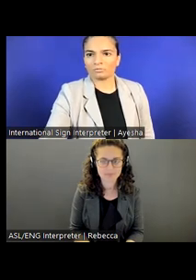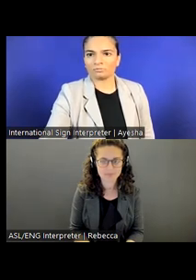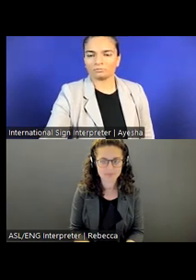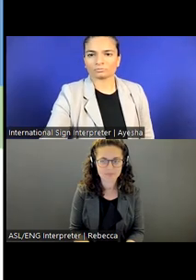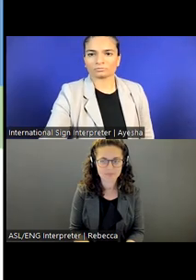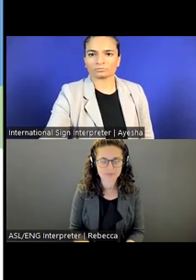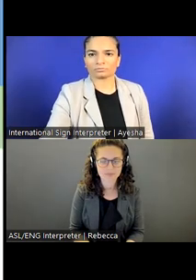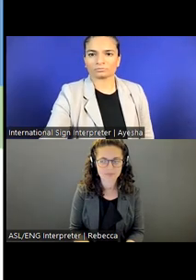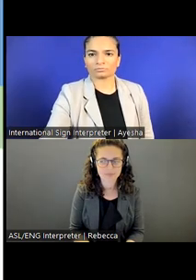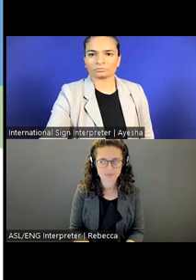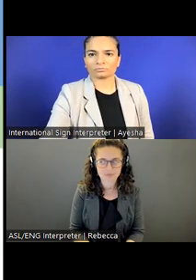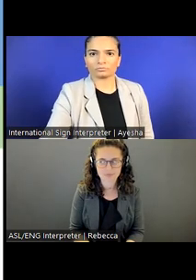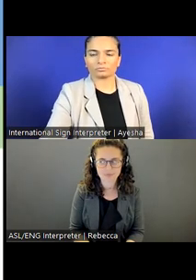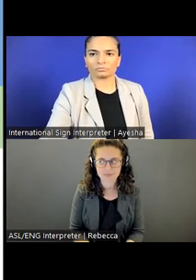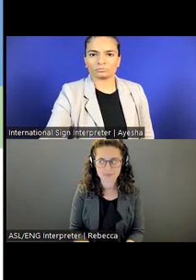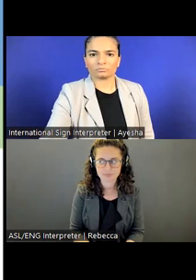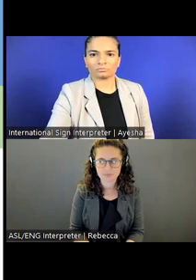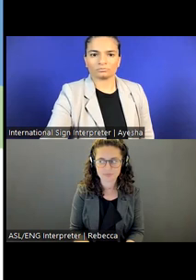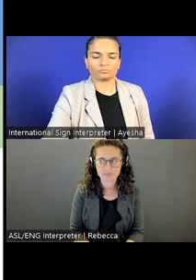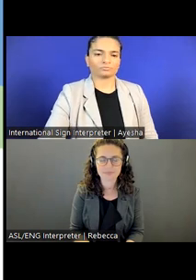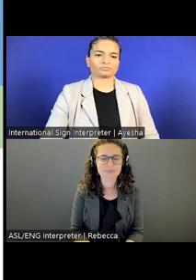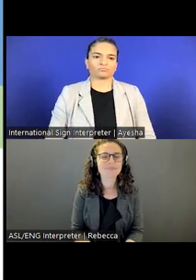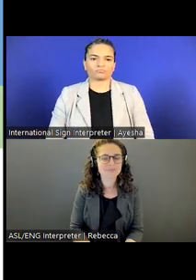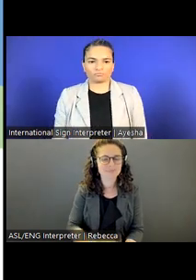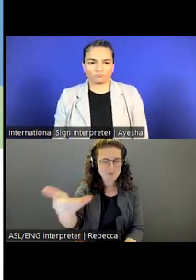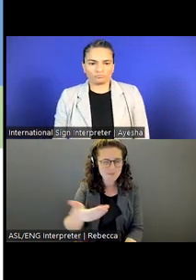This is Ashley Holben.